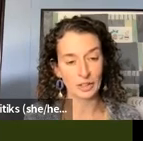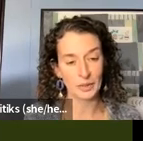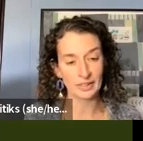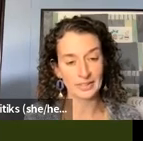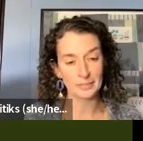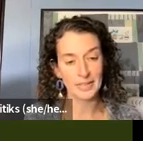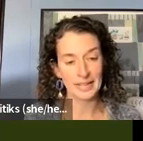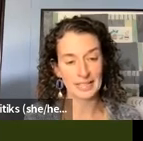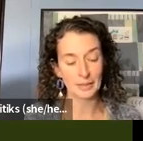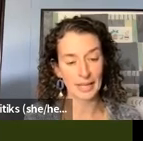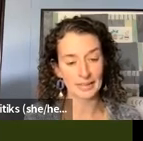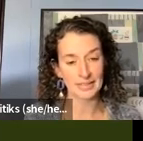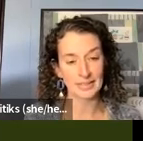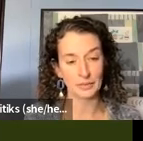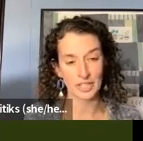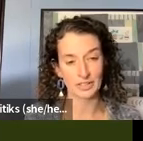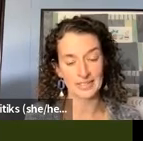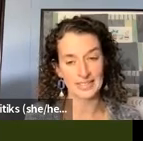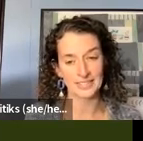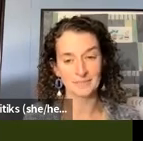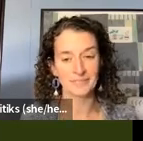in colonialism, antiblackness, and racialization.